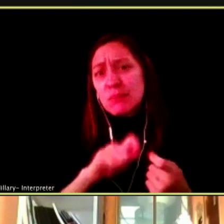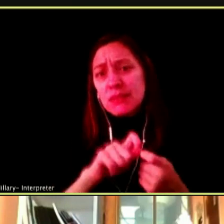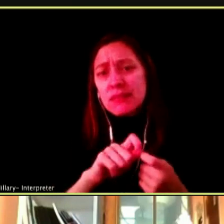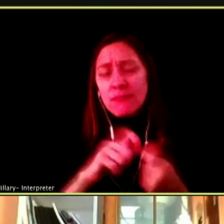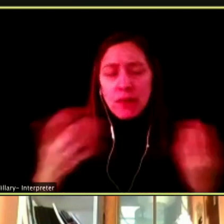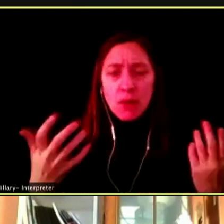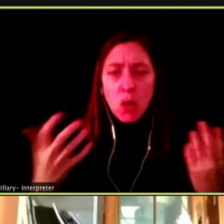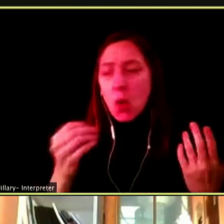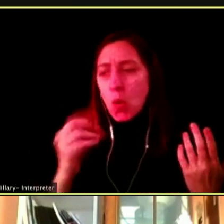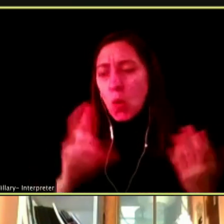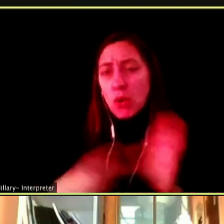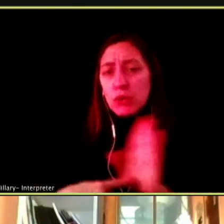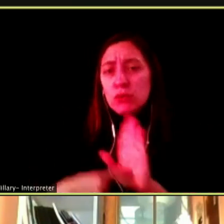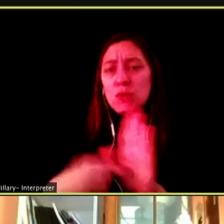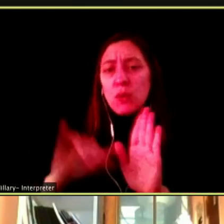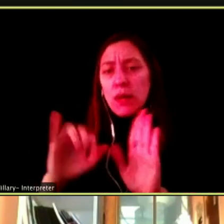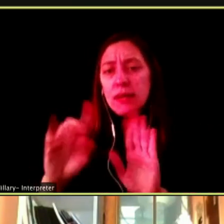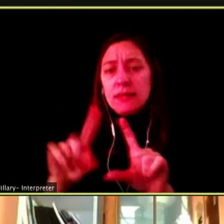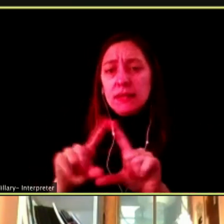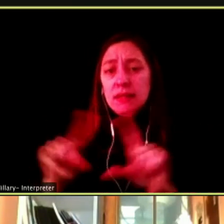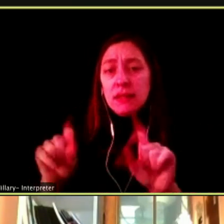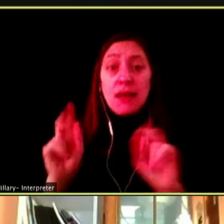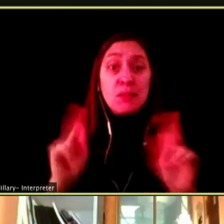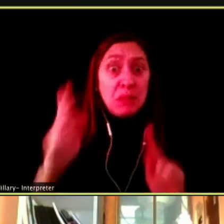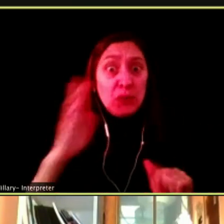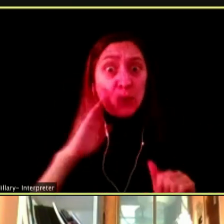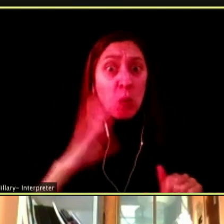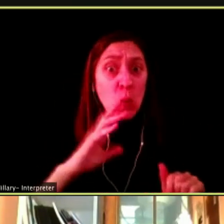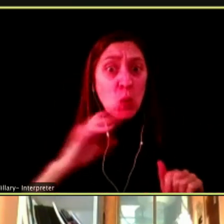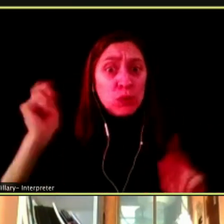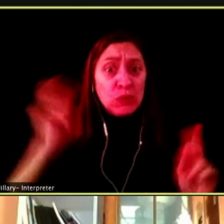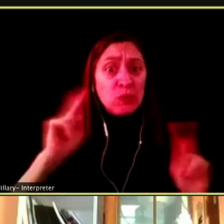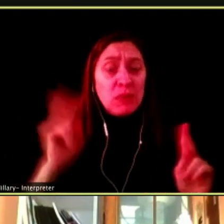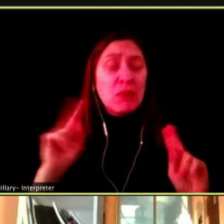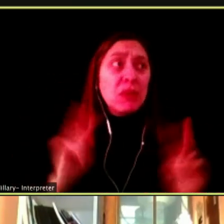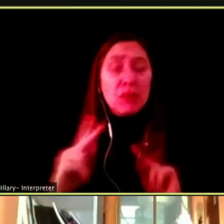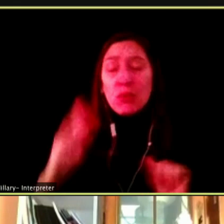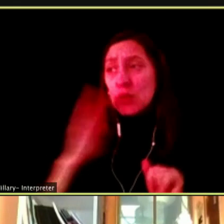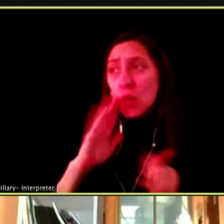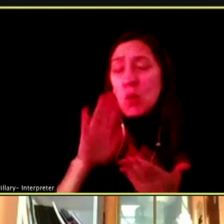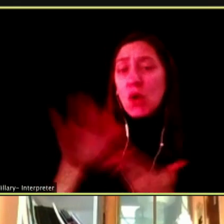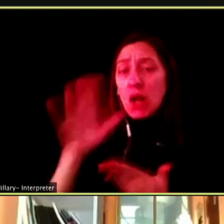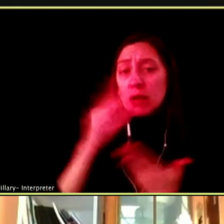EVERYONE KNOWS AN OLDER PERSON, EVERYONE KNOWS A COLLEGE STUDENT WHO COULD BUY THIS FOR THEM,